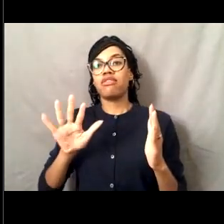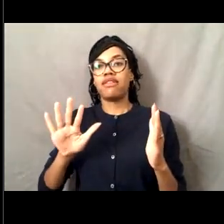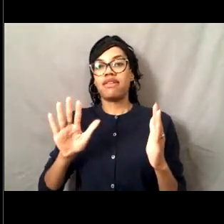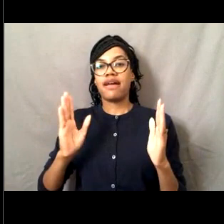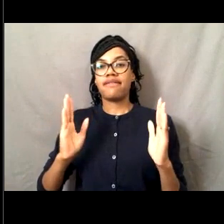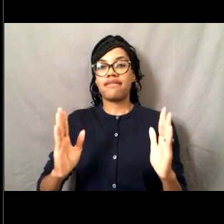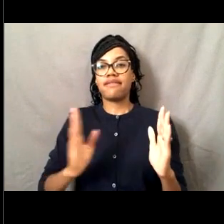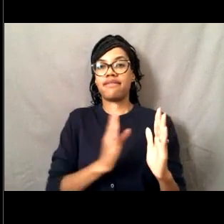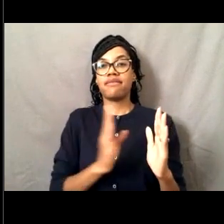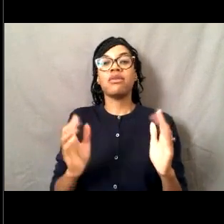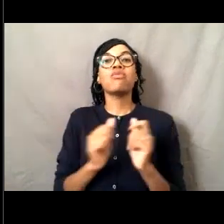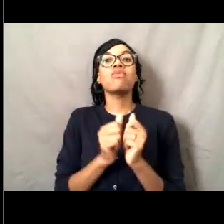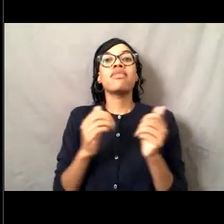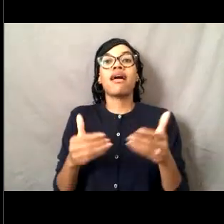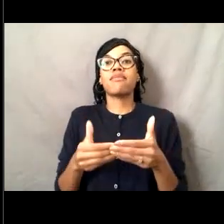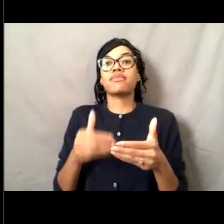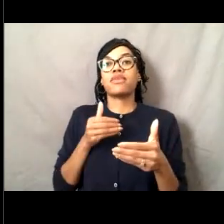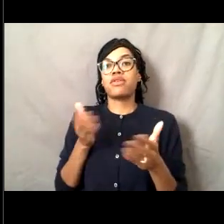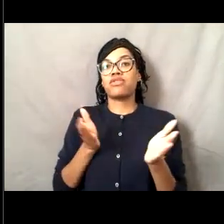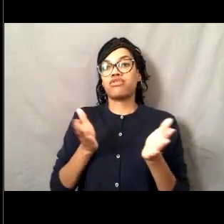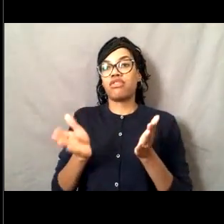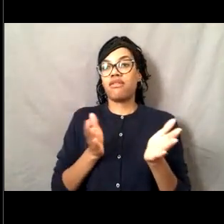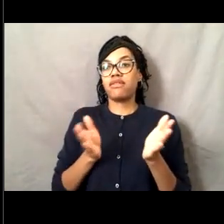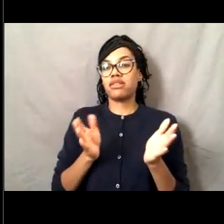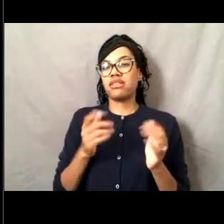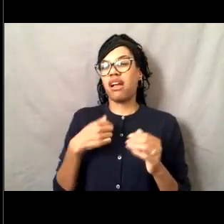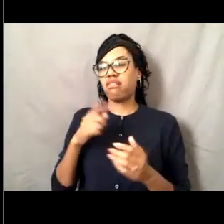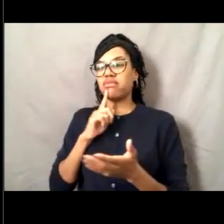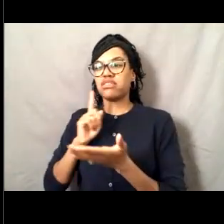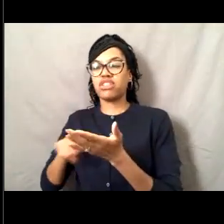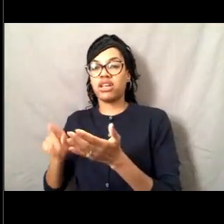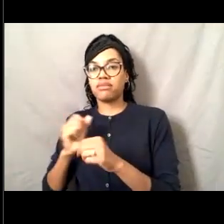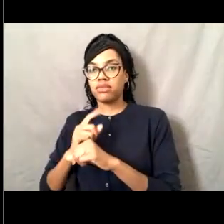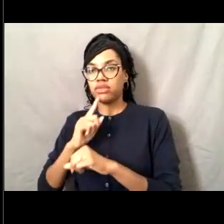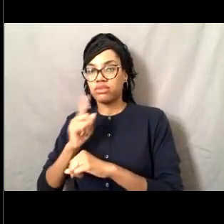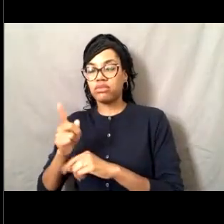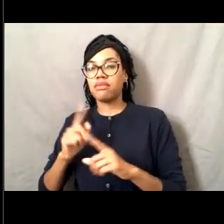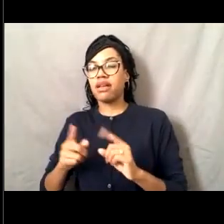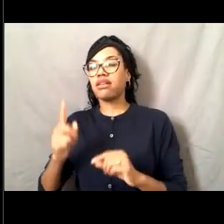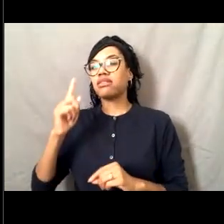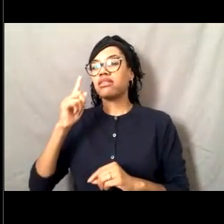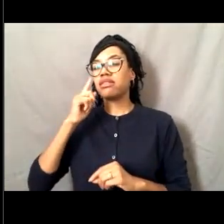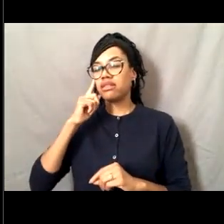And I will have to double check on that, that may have changed but I believe that's what it used to.